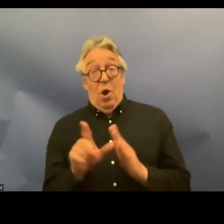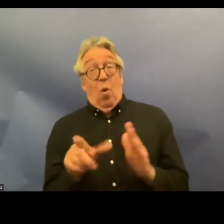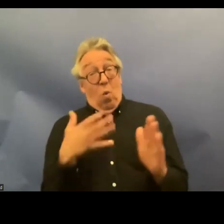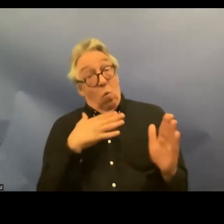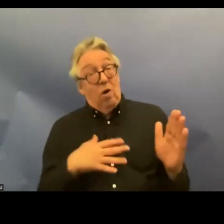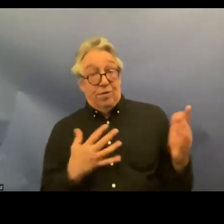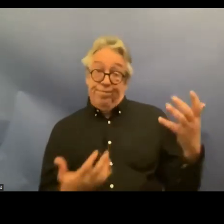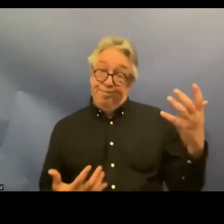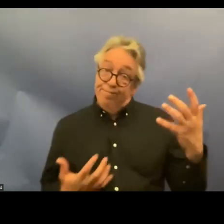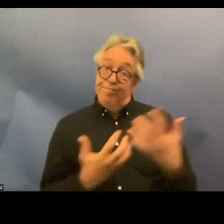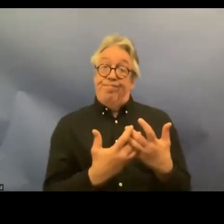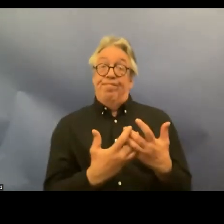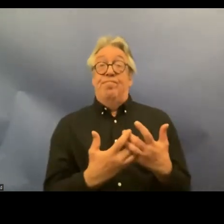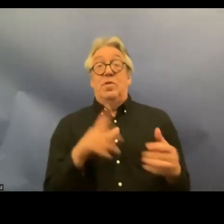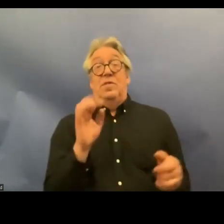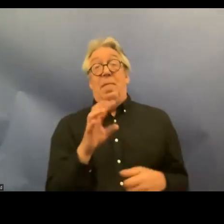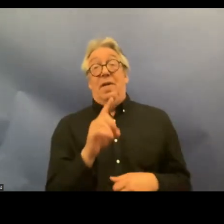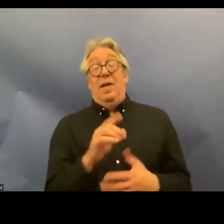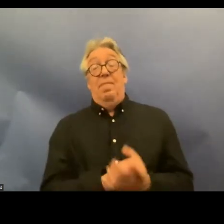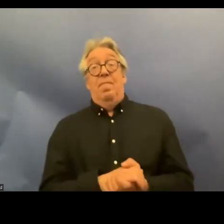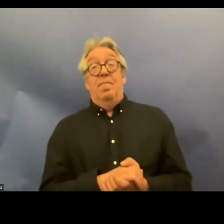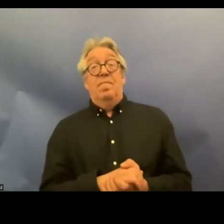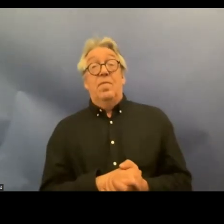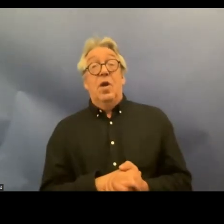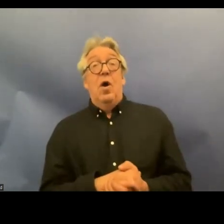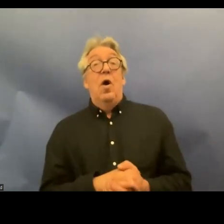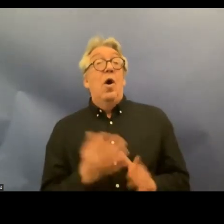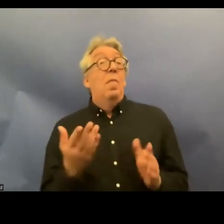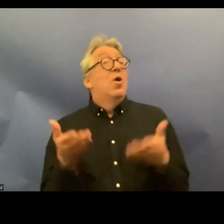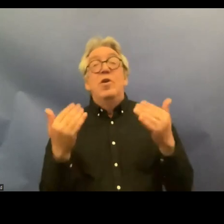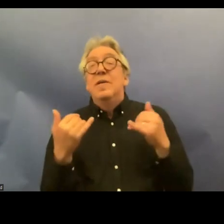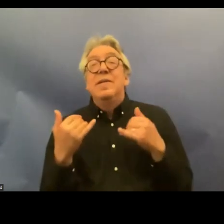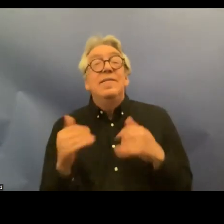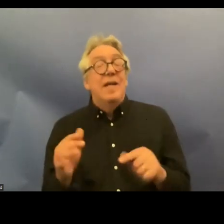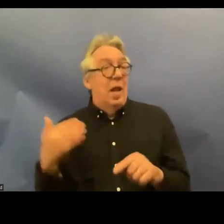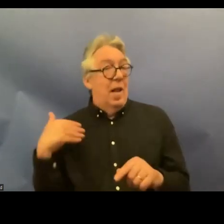crpt despite that disputes over the provisions have occurred and court cases